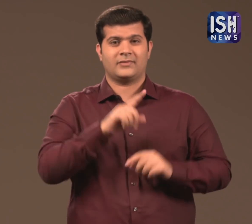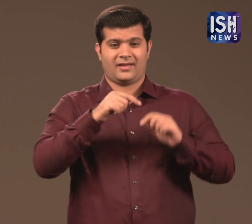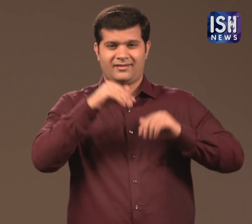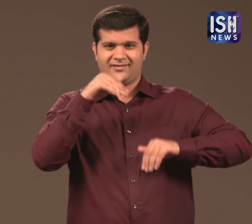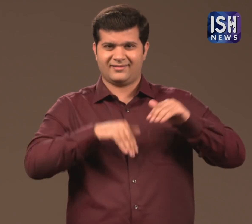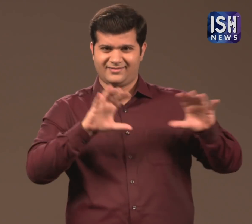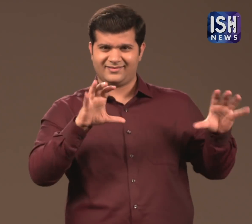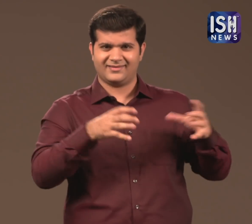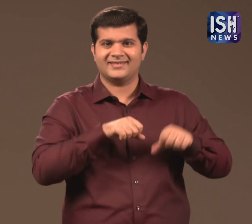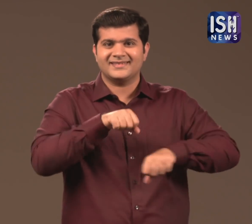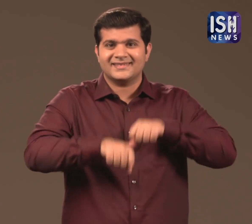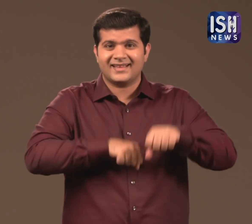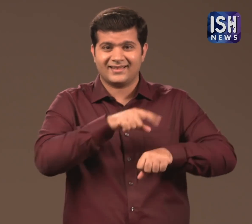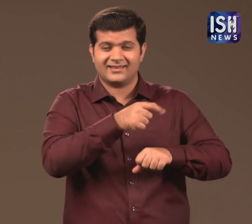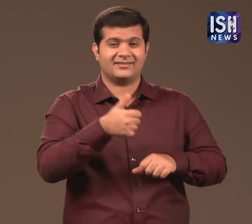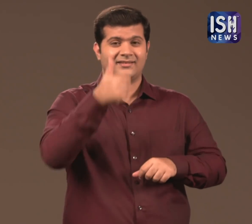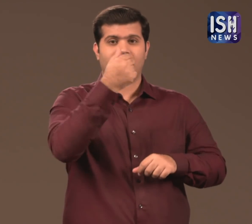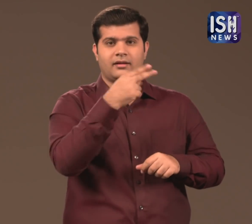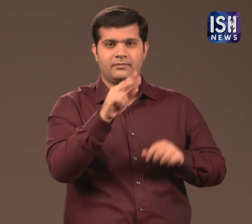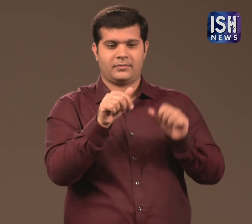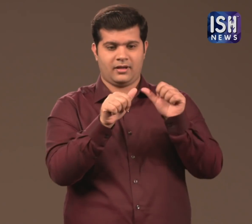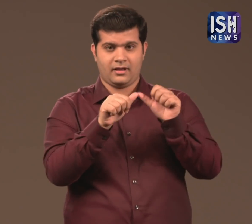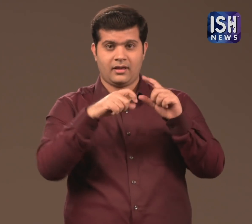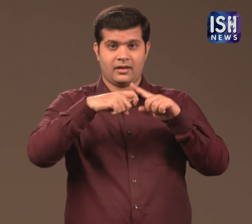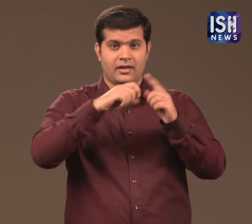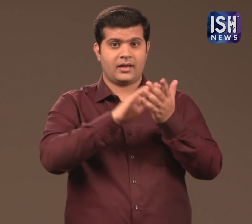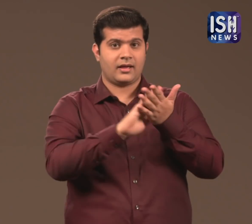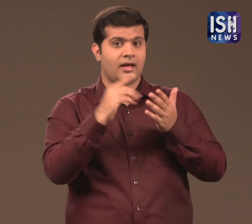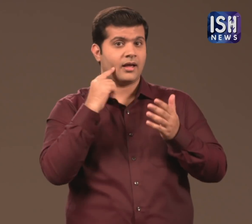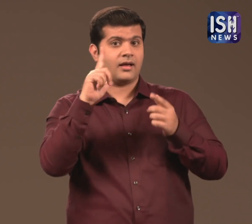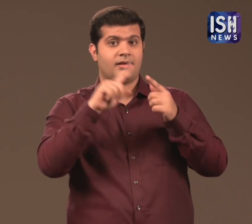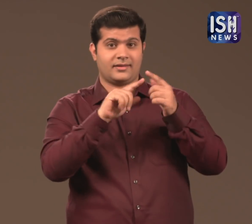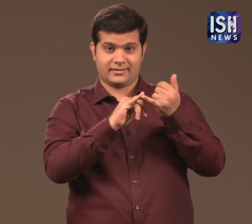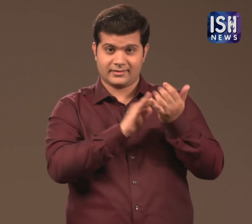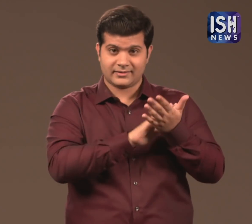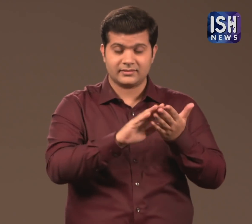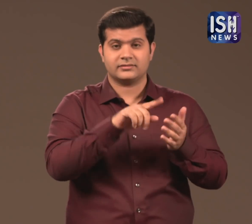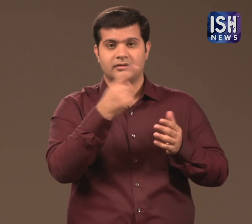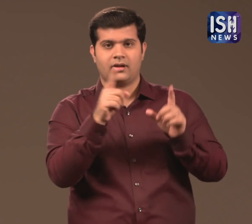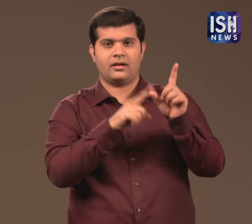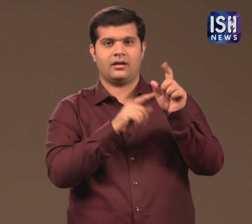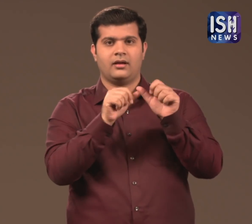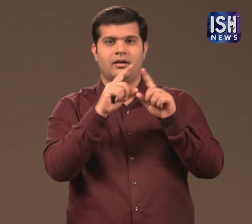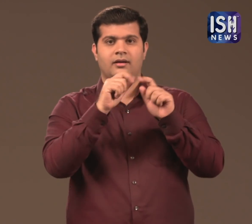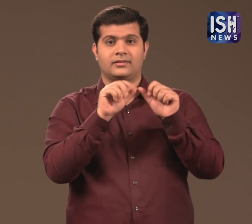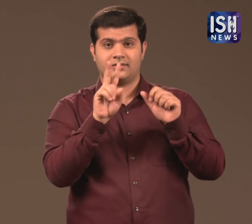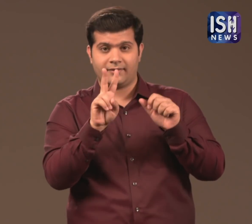Samajwadi Party chief, Akhilesh Yadav